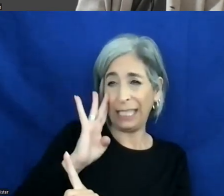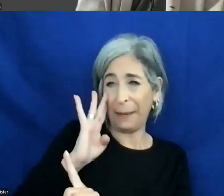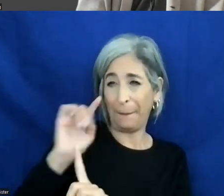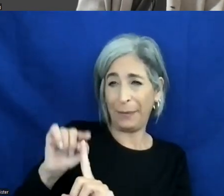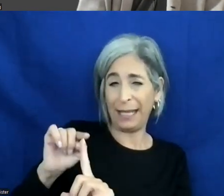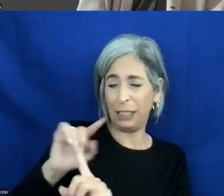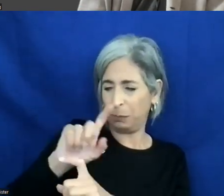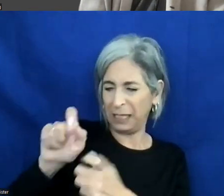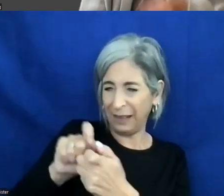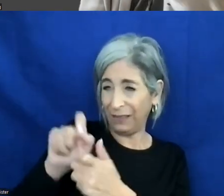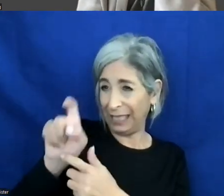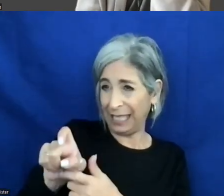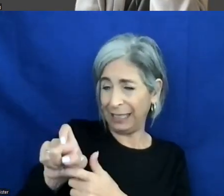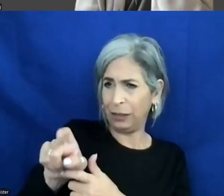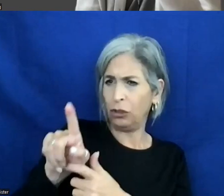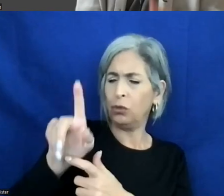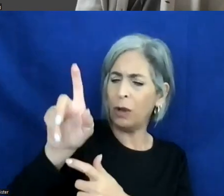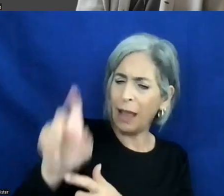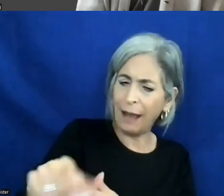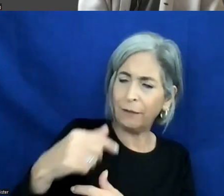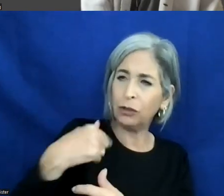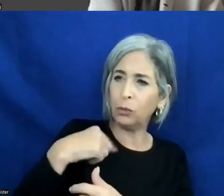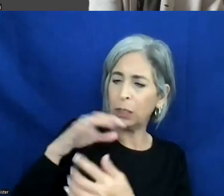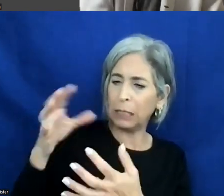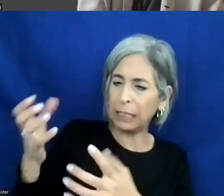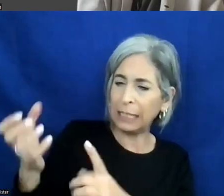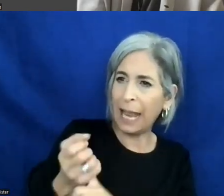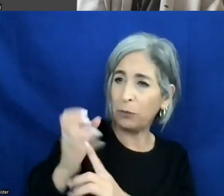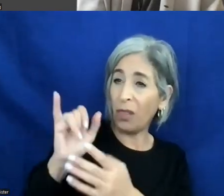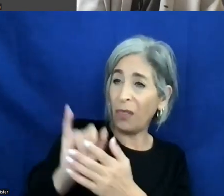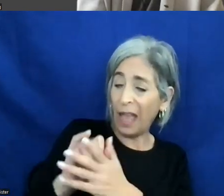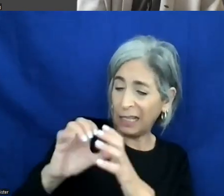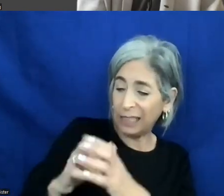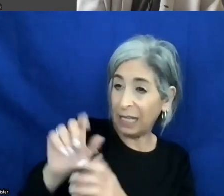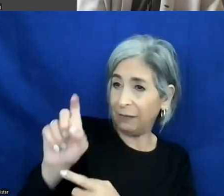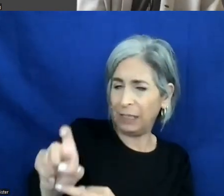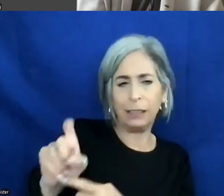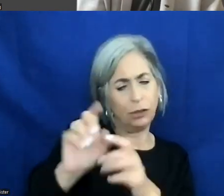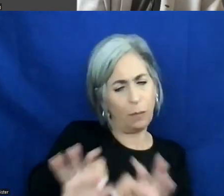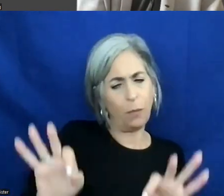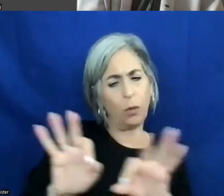set of needs, you really have captured that set of needs. It's important to keep collecting feedback,